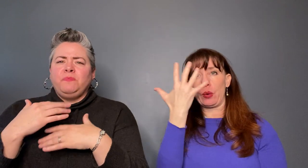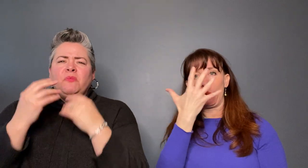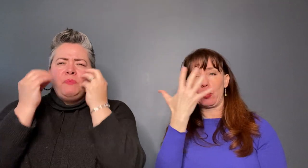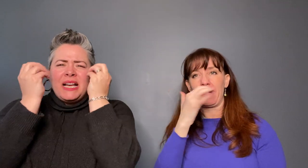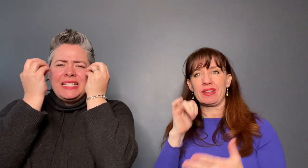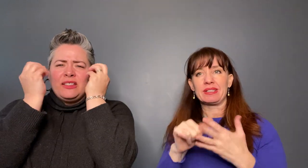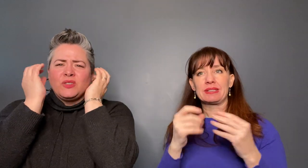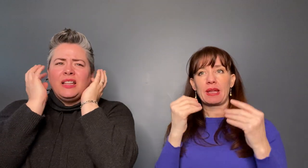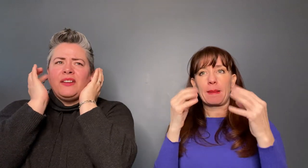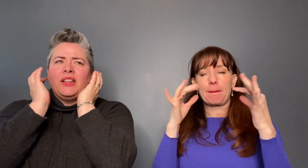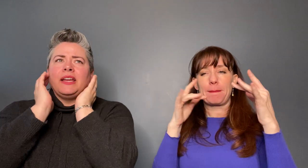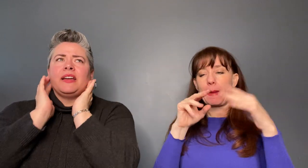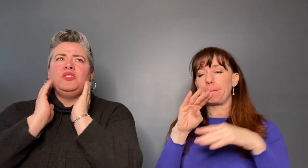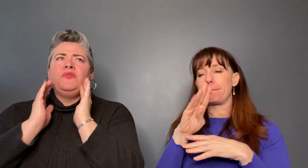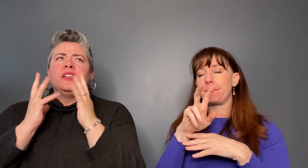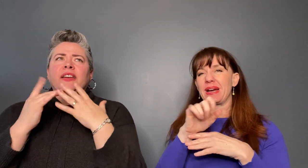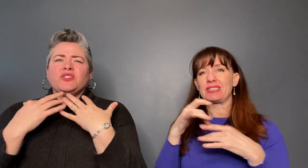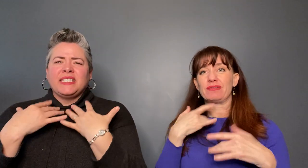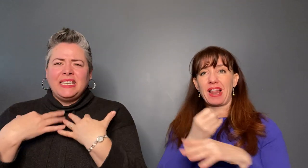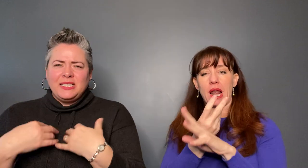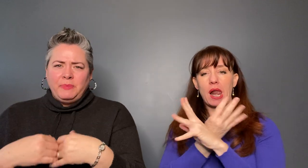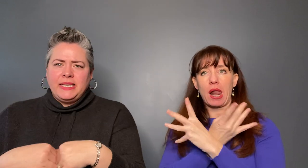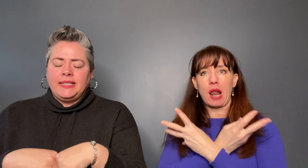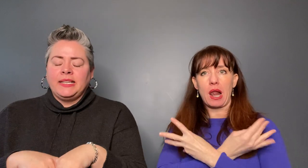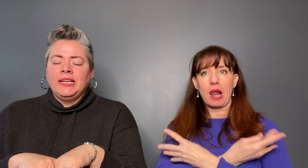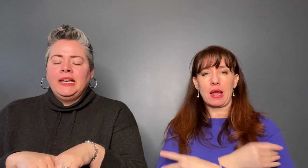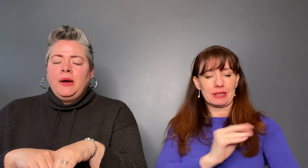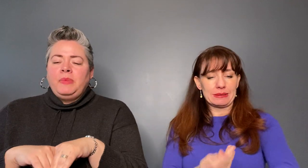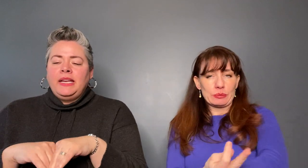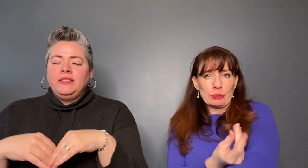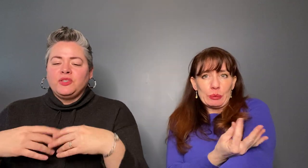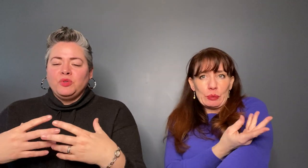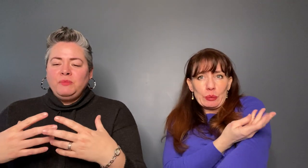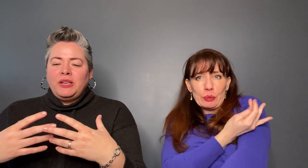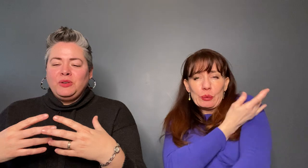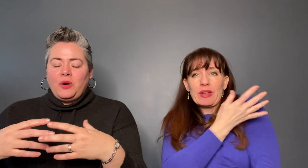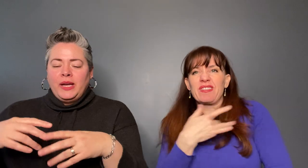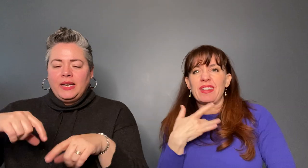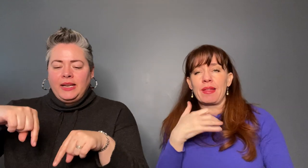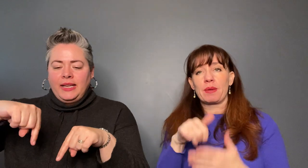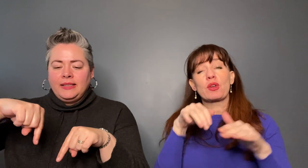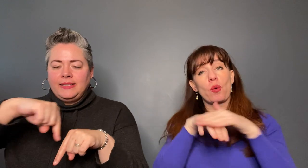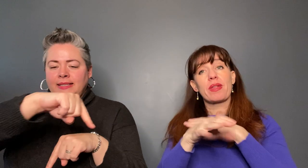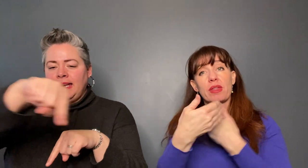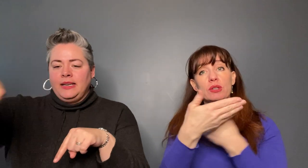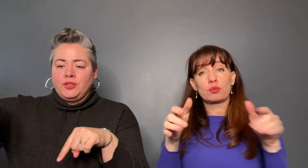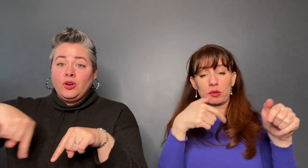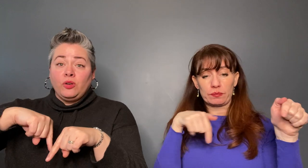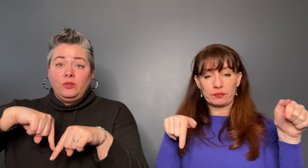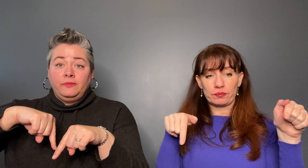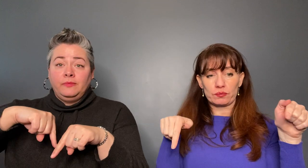You feel like your skin is buzzing. This room that you go in, it's set in